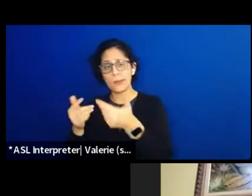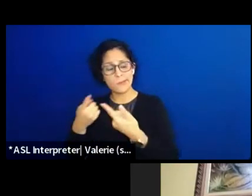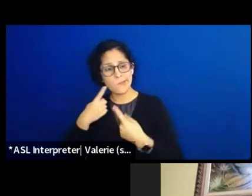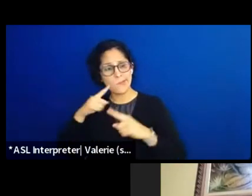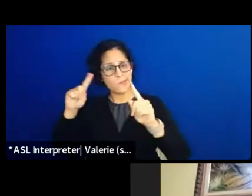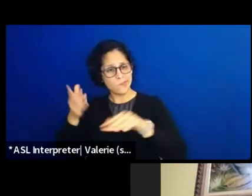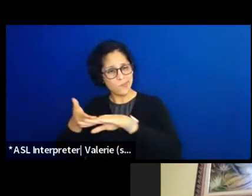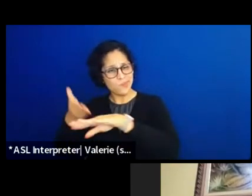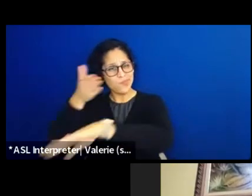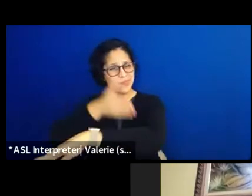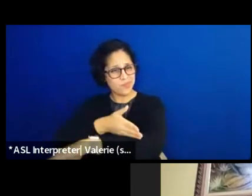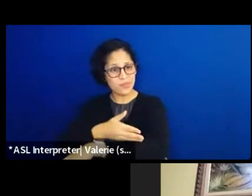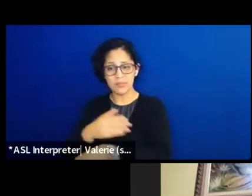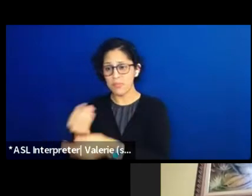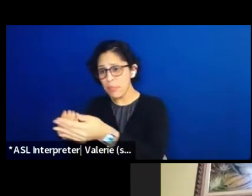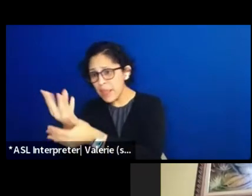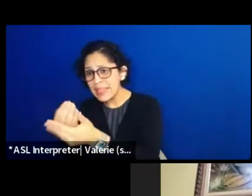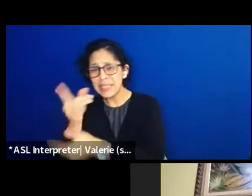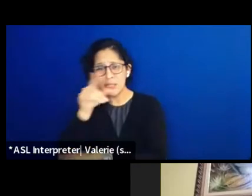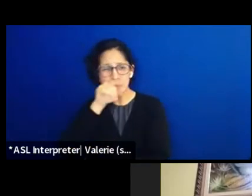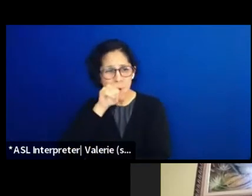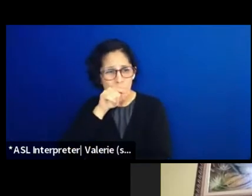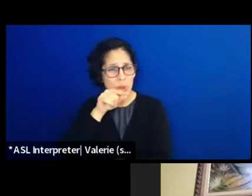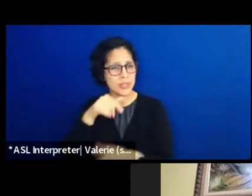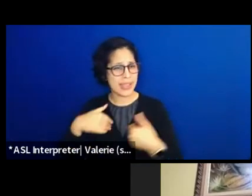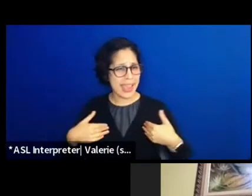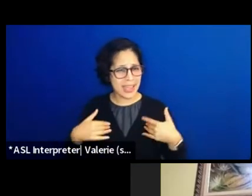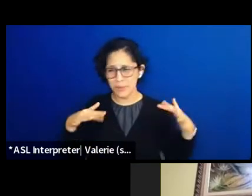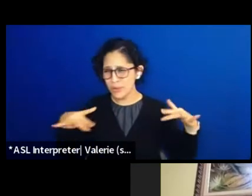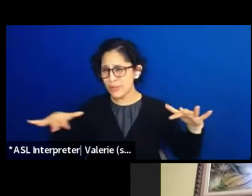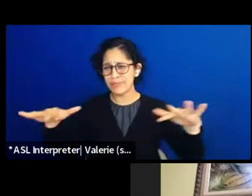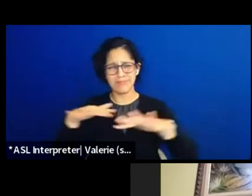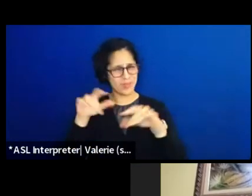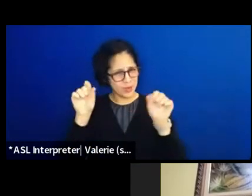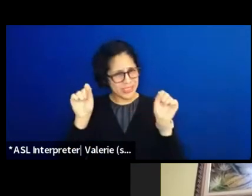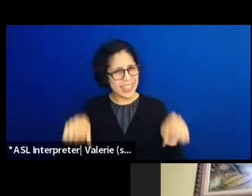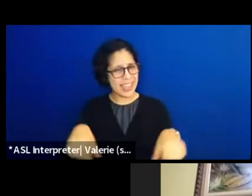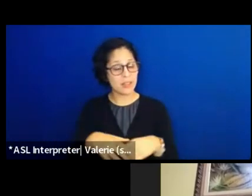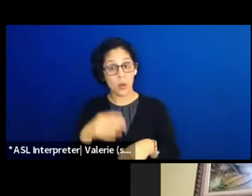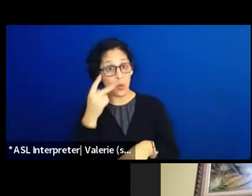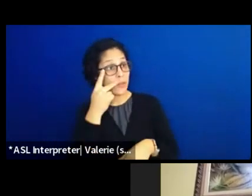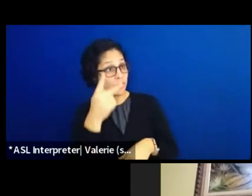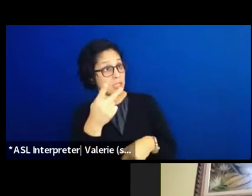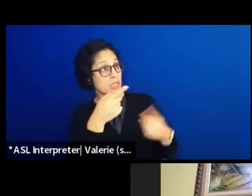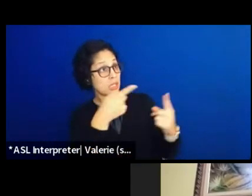We've seen the success of restoration projects in places like the Kissimmee River.